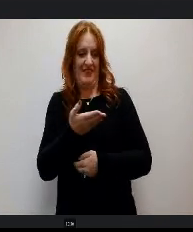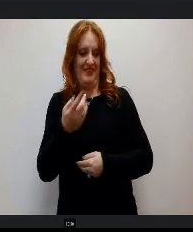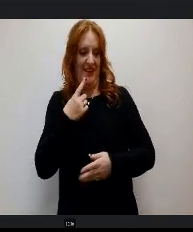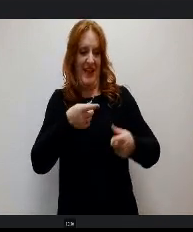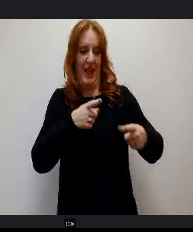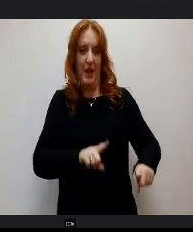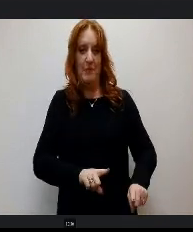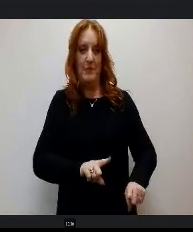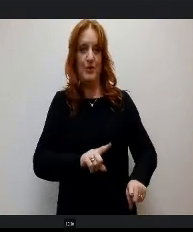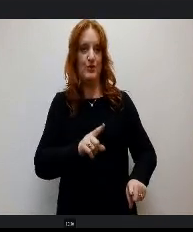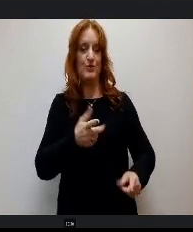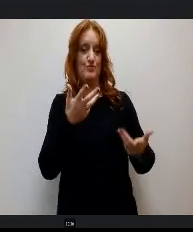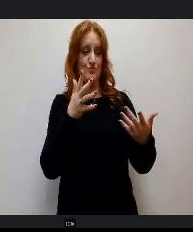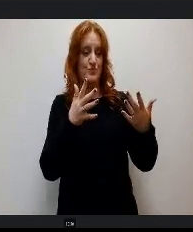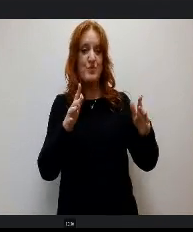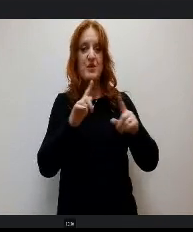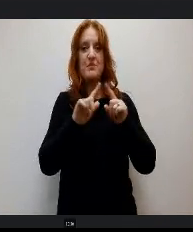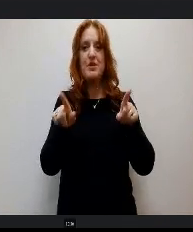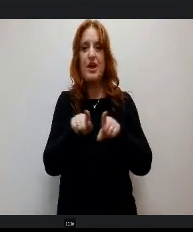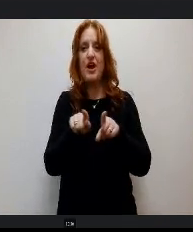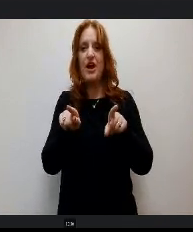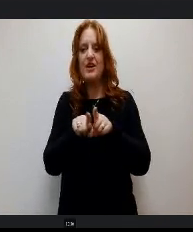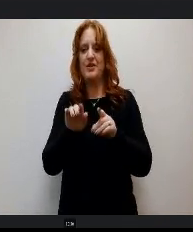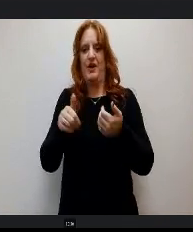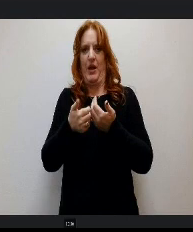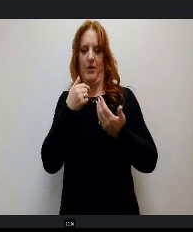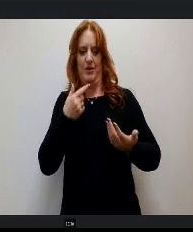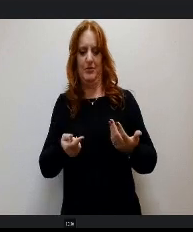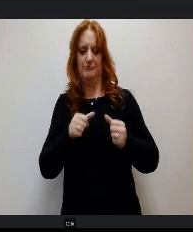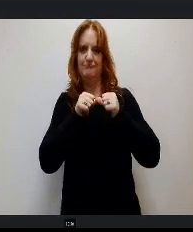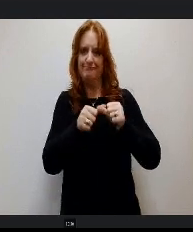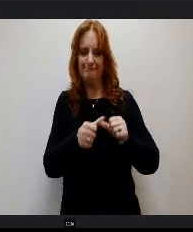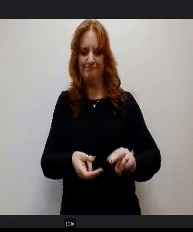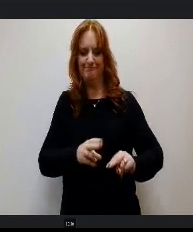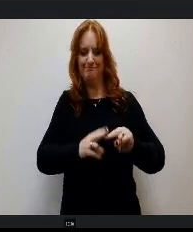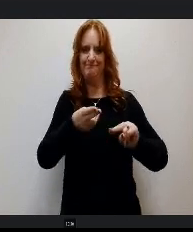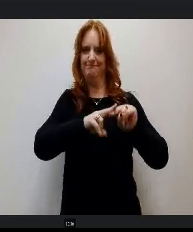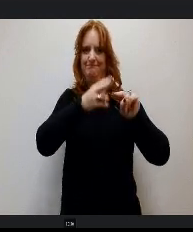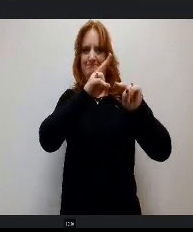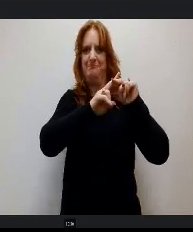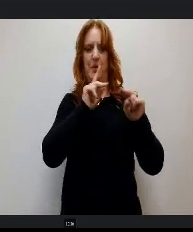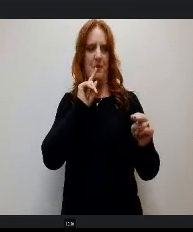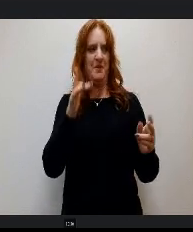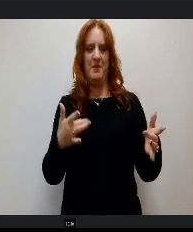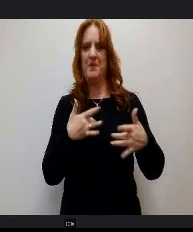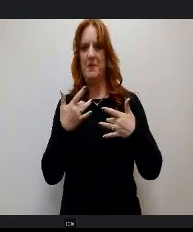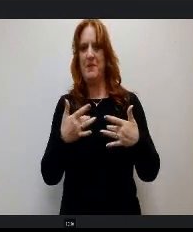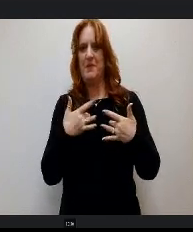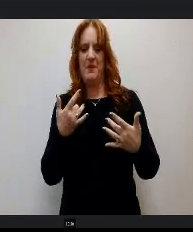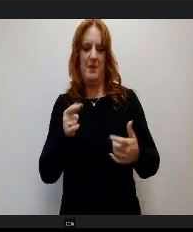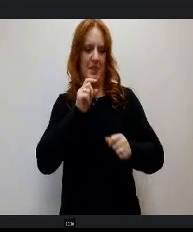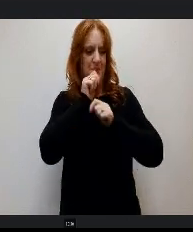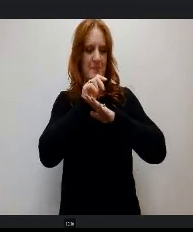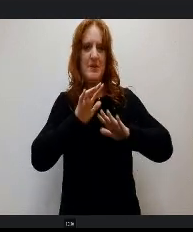but how we can continue to build on that. And so I would just really look forward. I feel very blessed, very fortunate. So thank you for the opportunity.